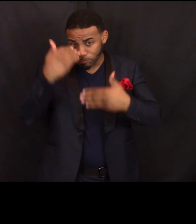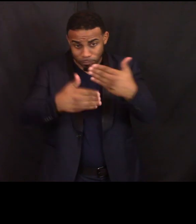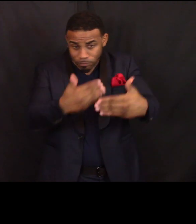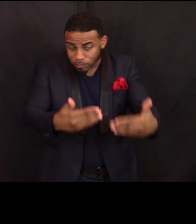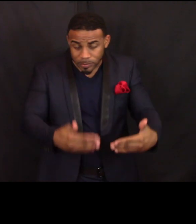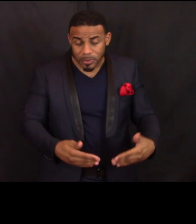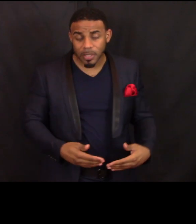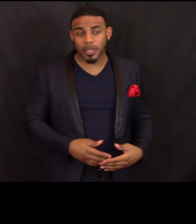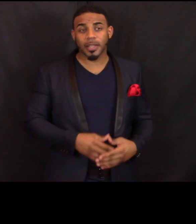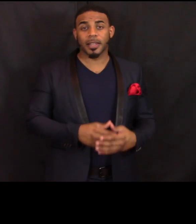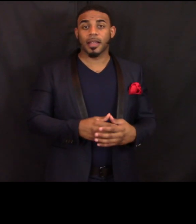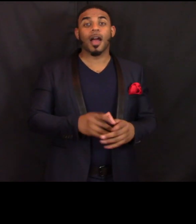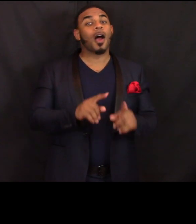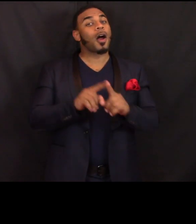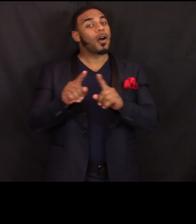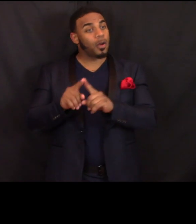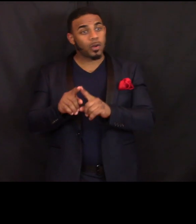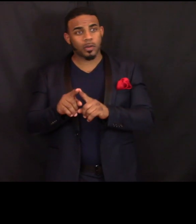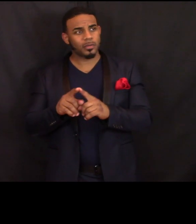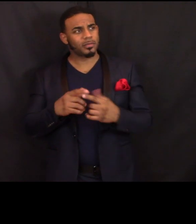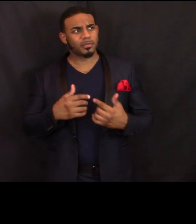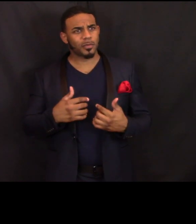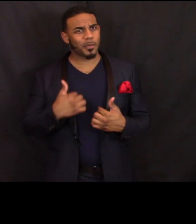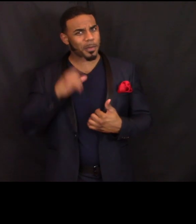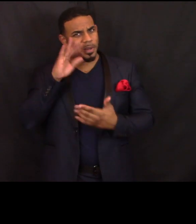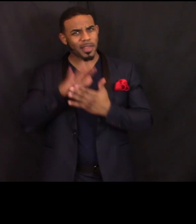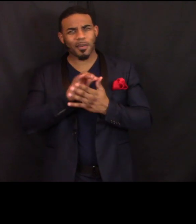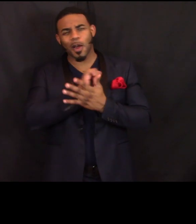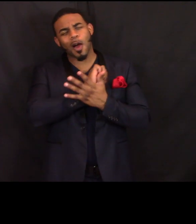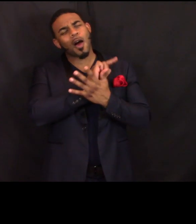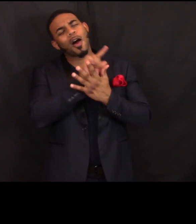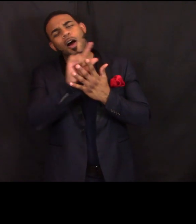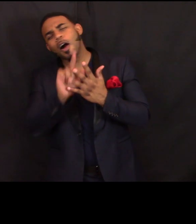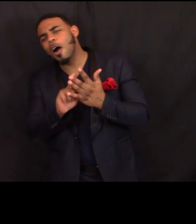And we believe that all of these programs work together synergistically